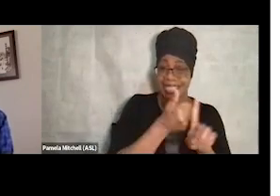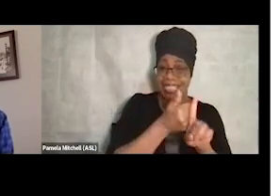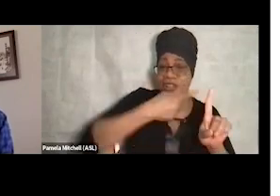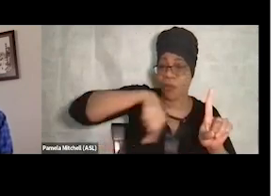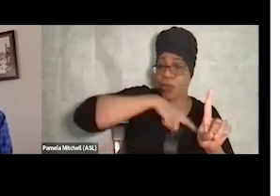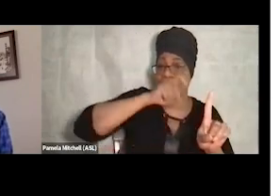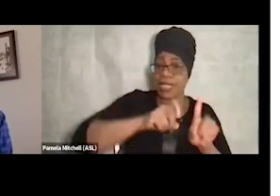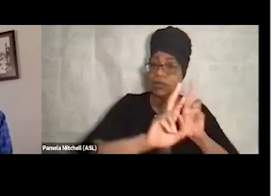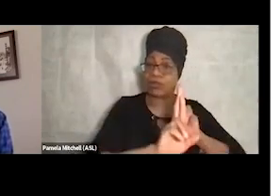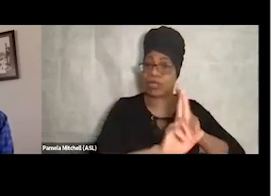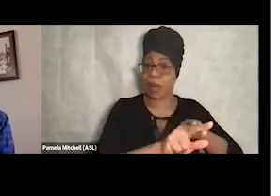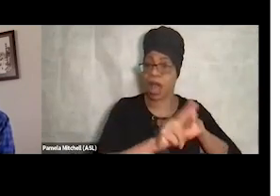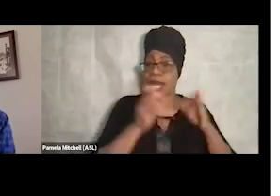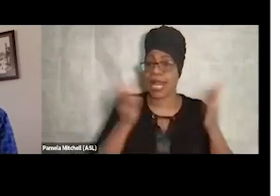And here in Lakewood, Colorado,